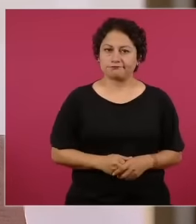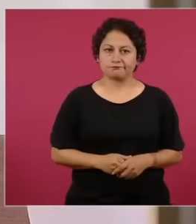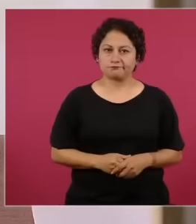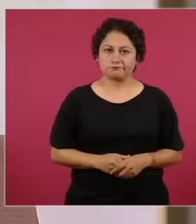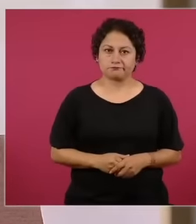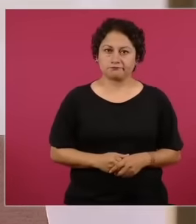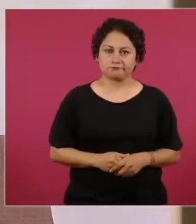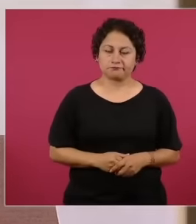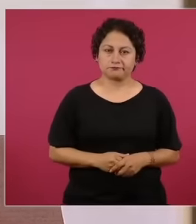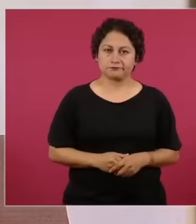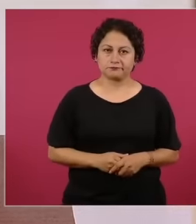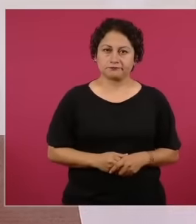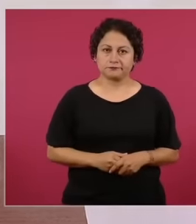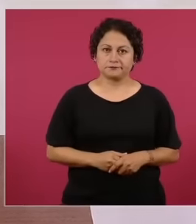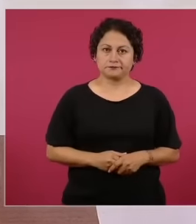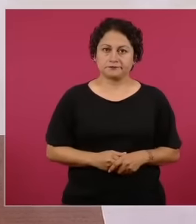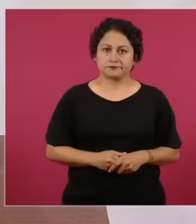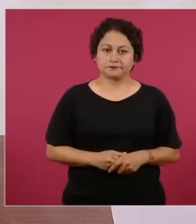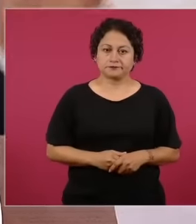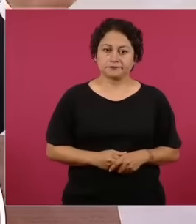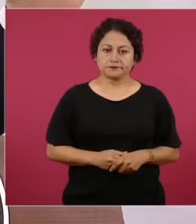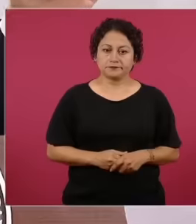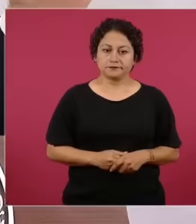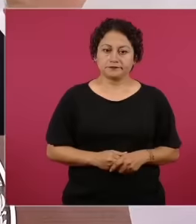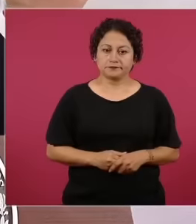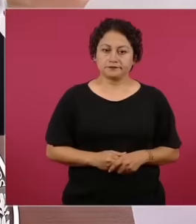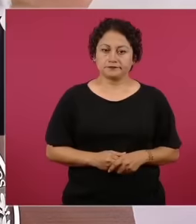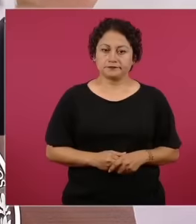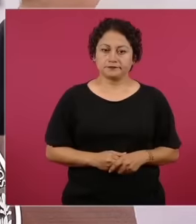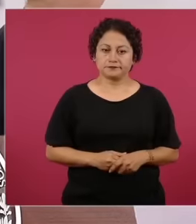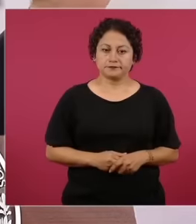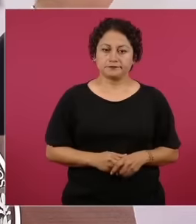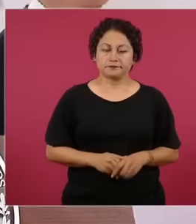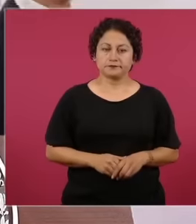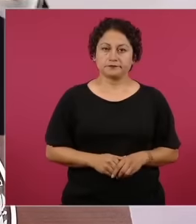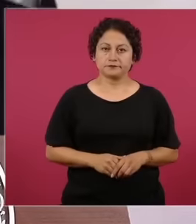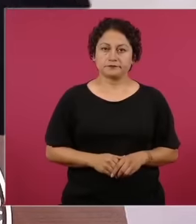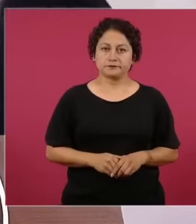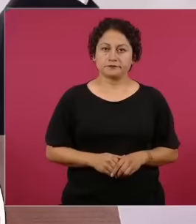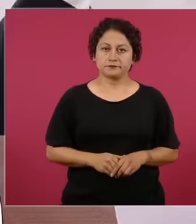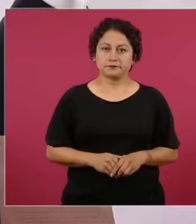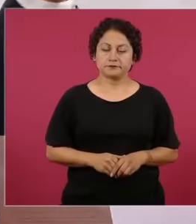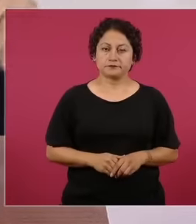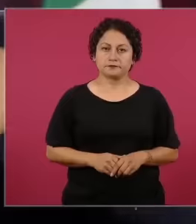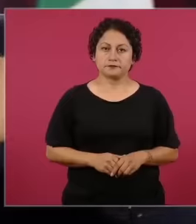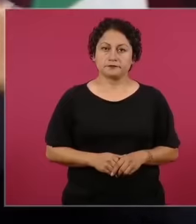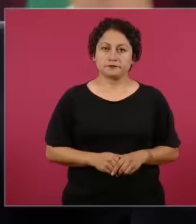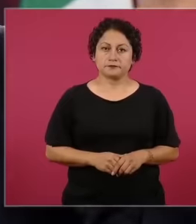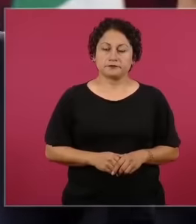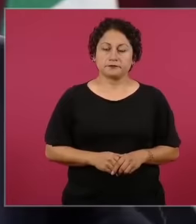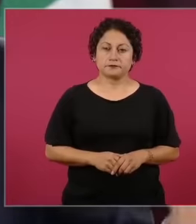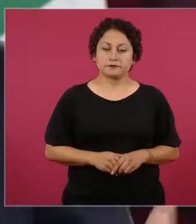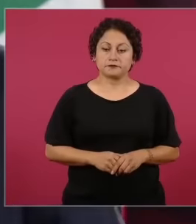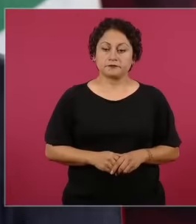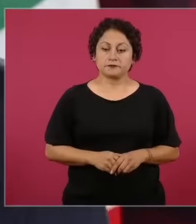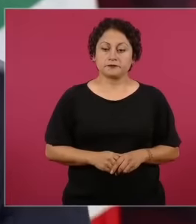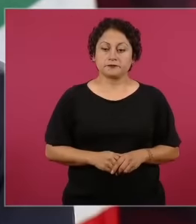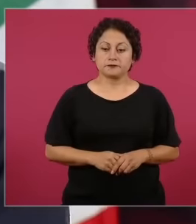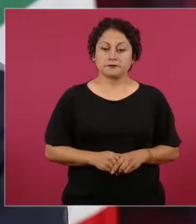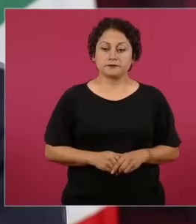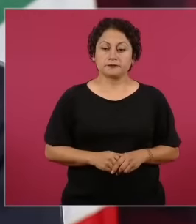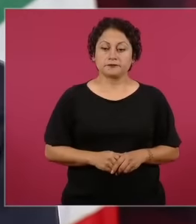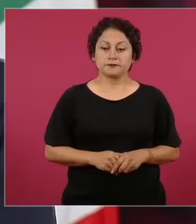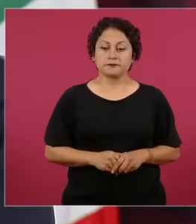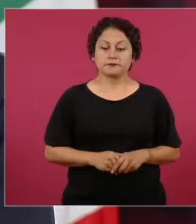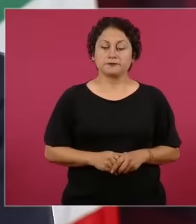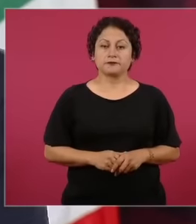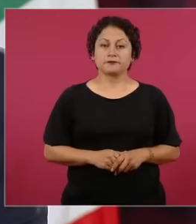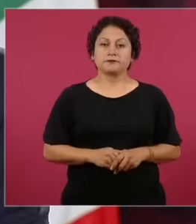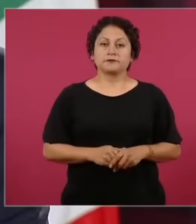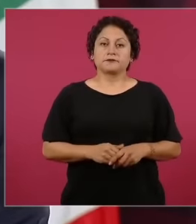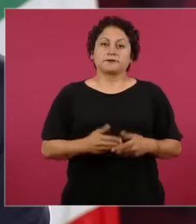, we're not going to tell him to leave the country